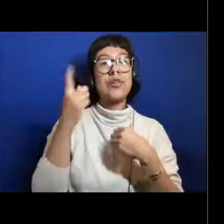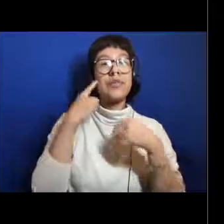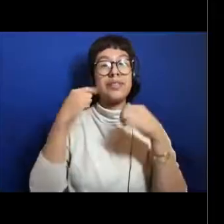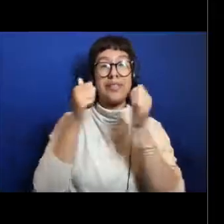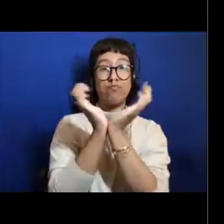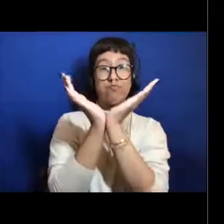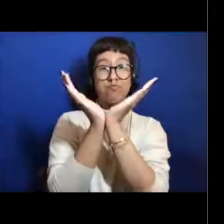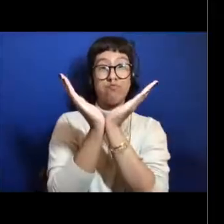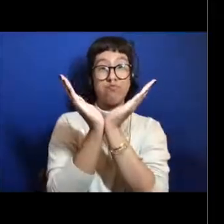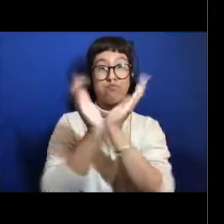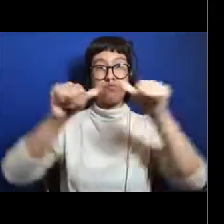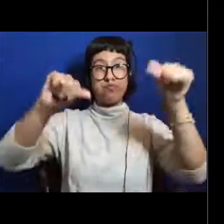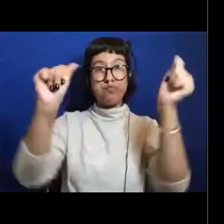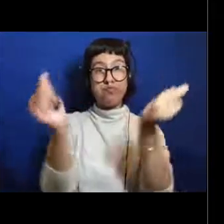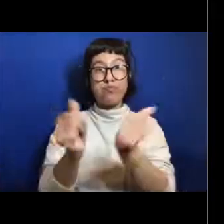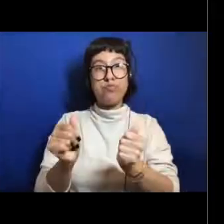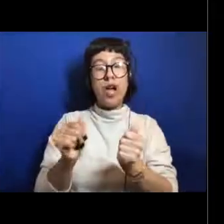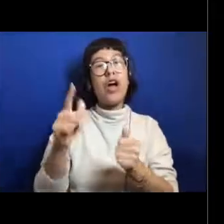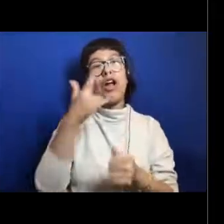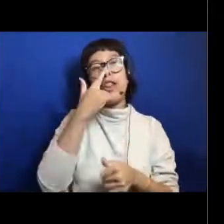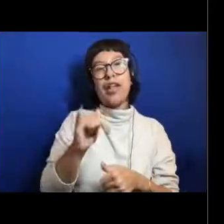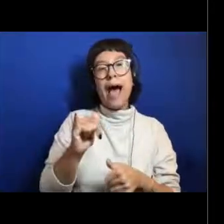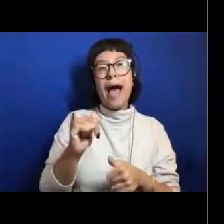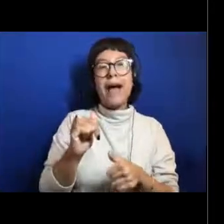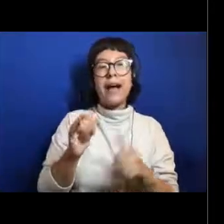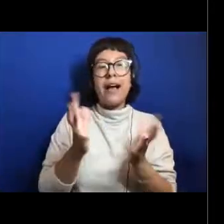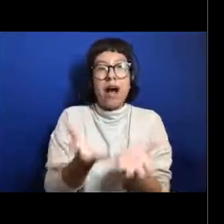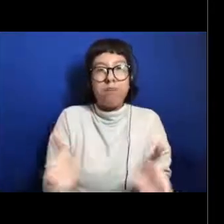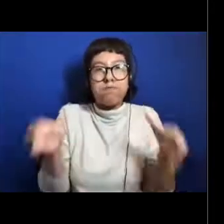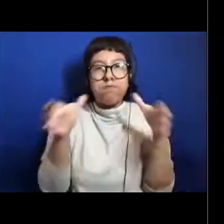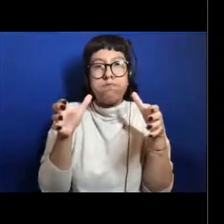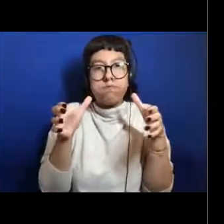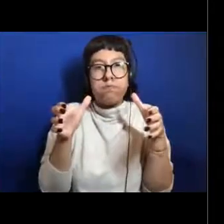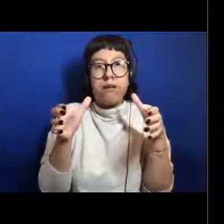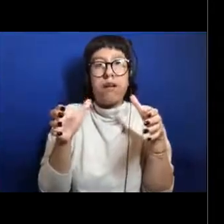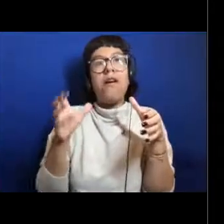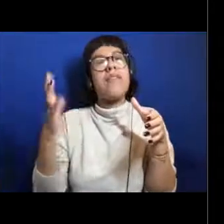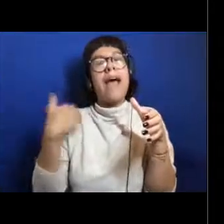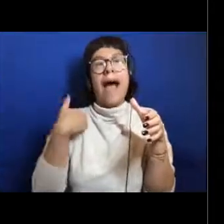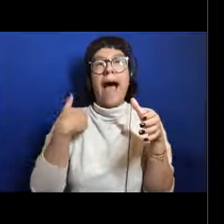or you can kind of see, they look like maybe a little barrel or they've got lots and lots of ridges